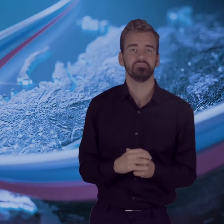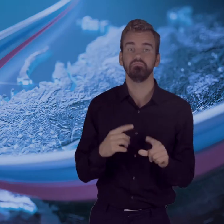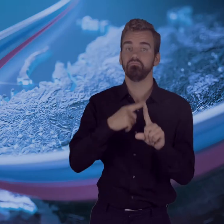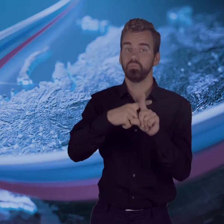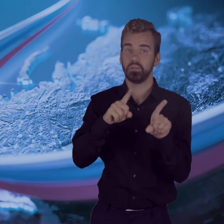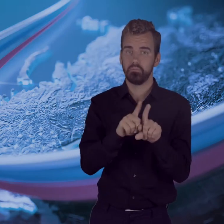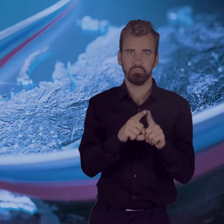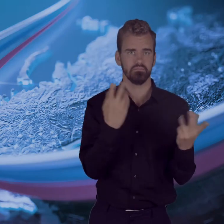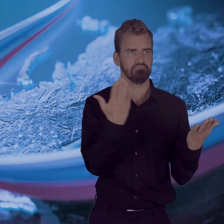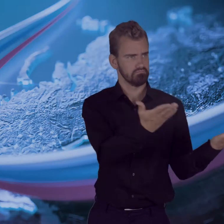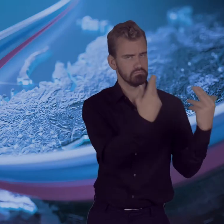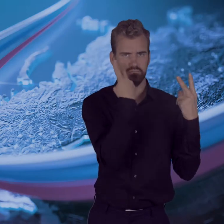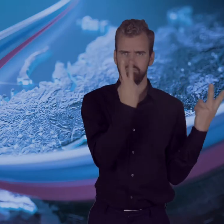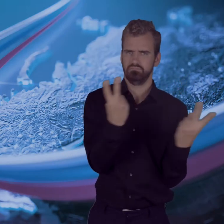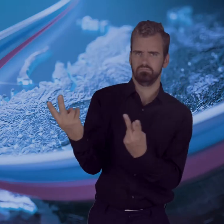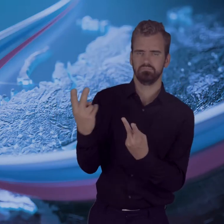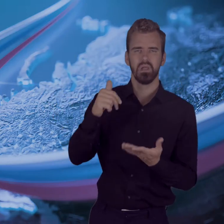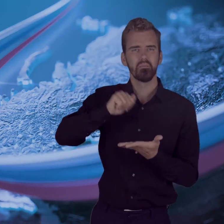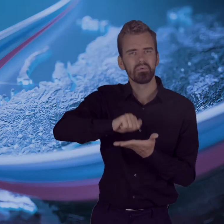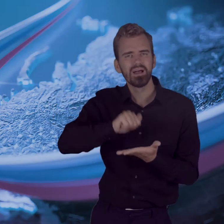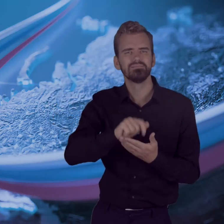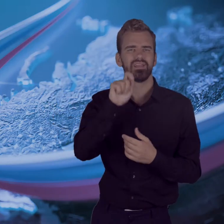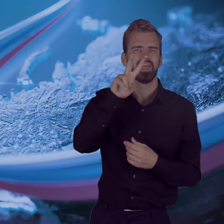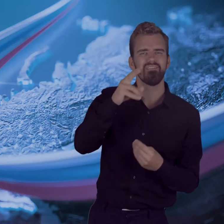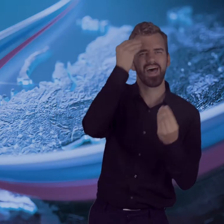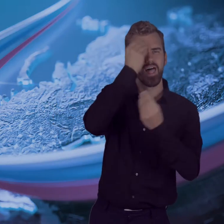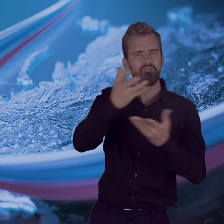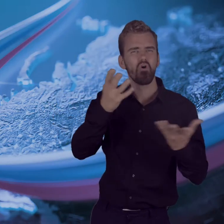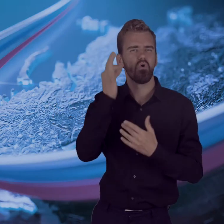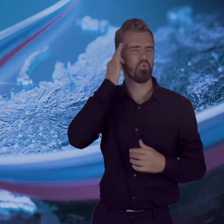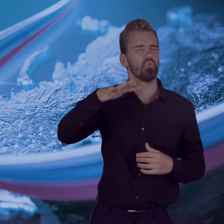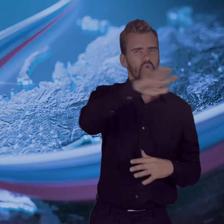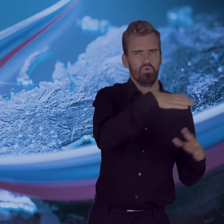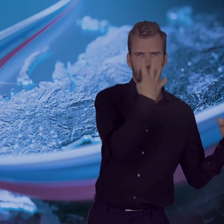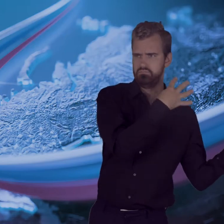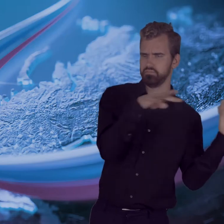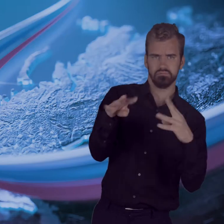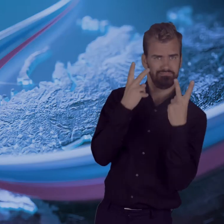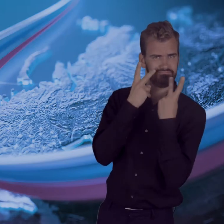attracting the attention of society and the media